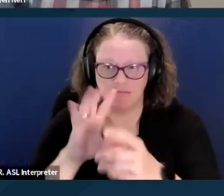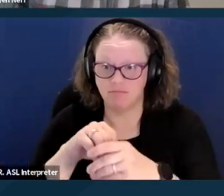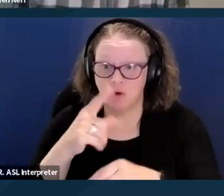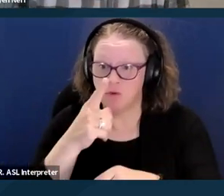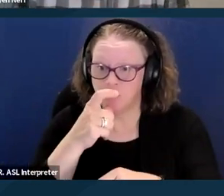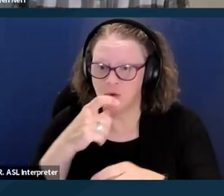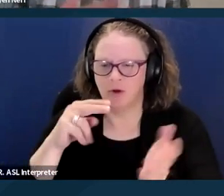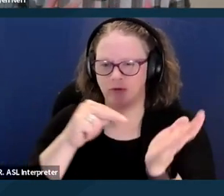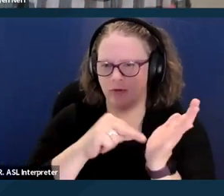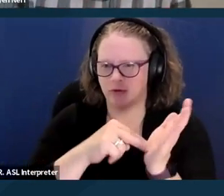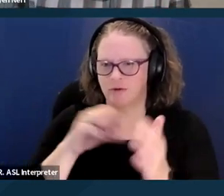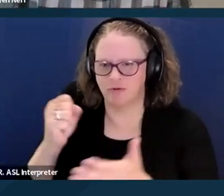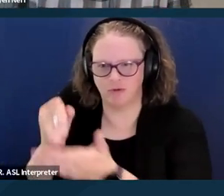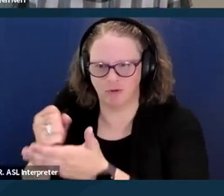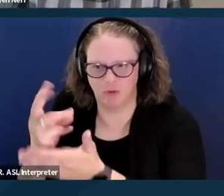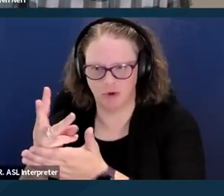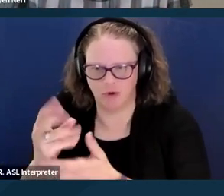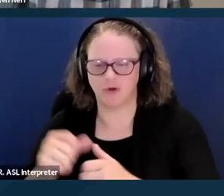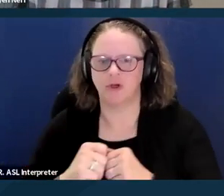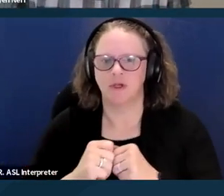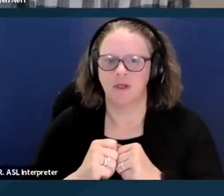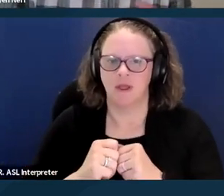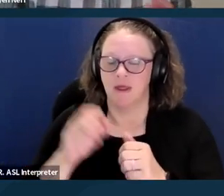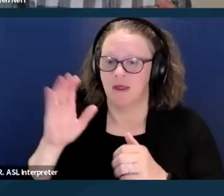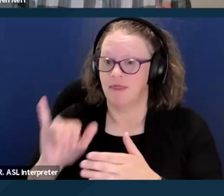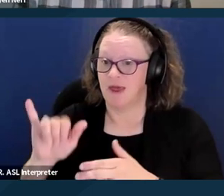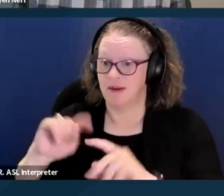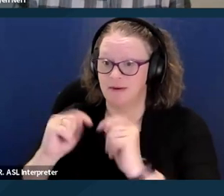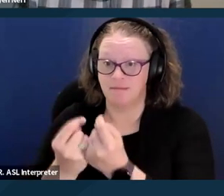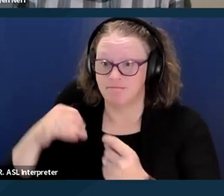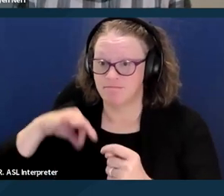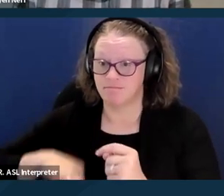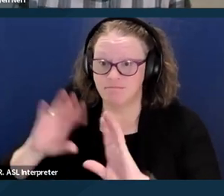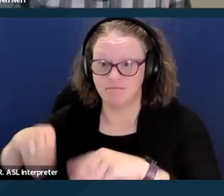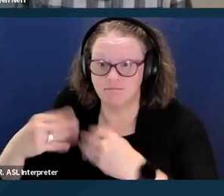and some of the benefits that the team provides includes medical resources,